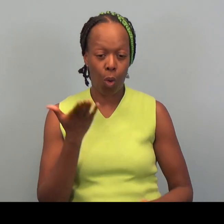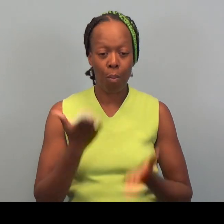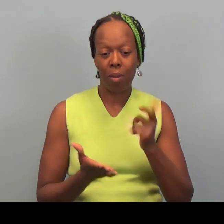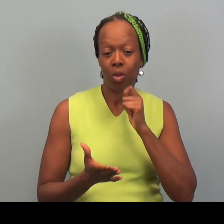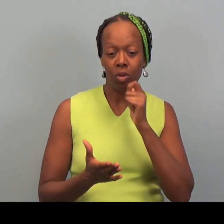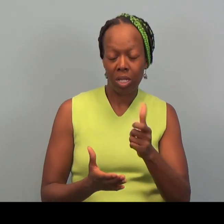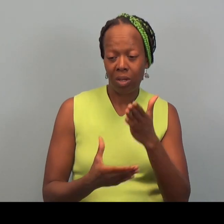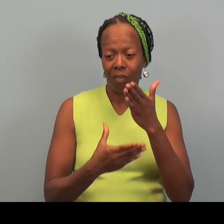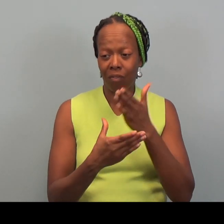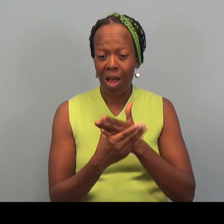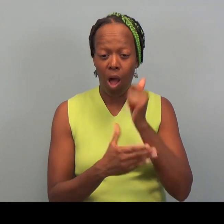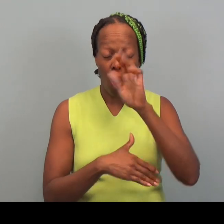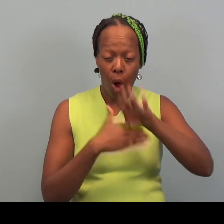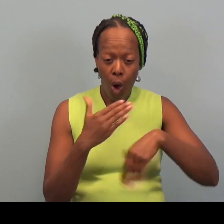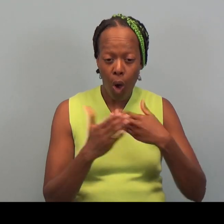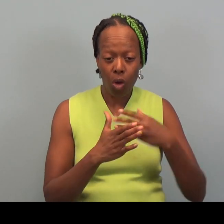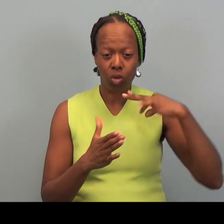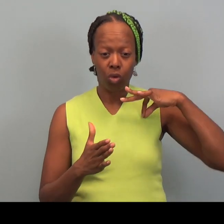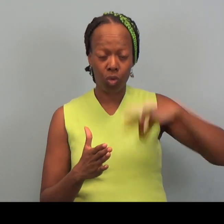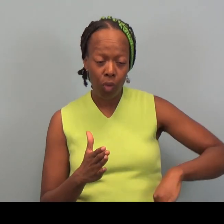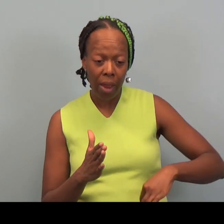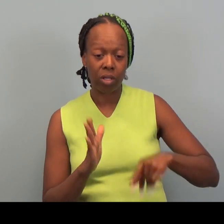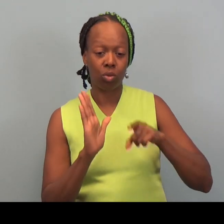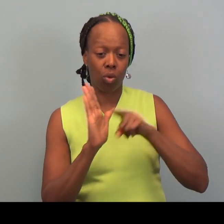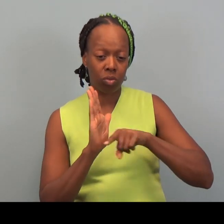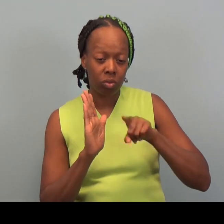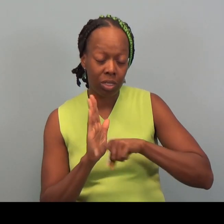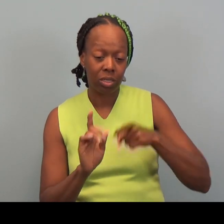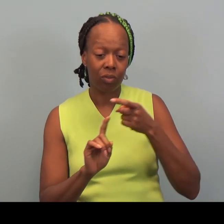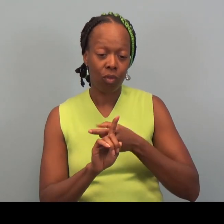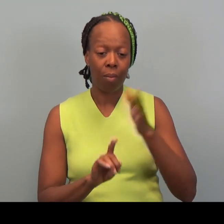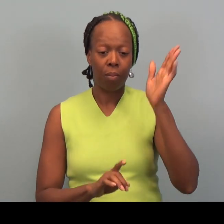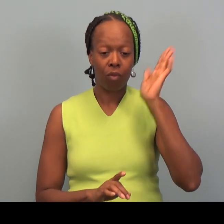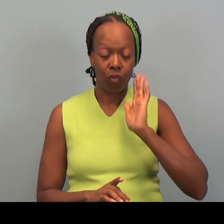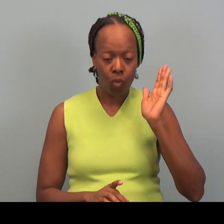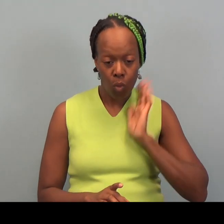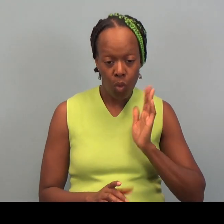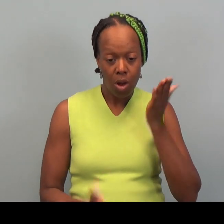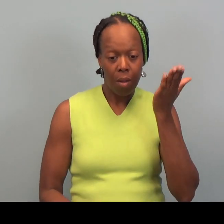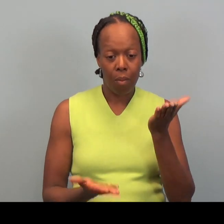or maybe you didn't claim all the credits or deductions that you should have,